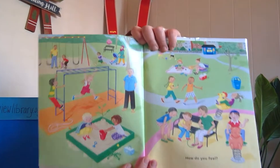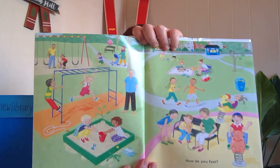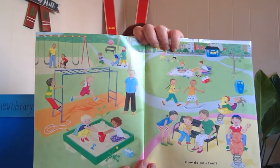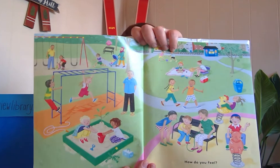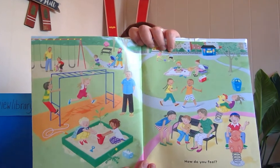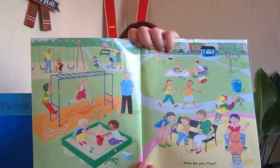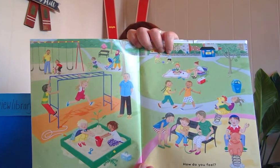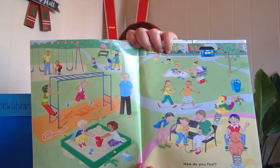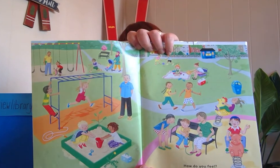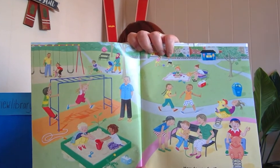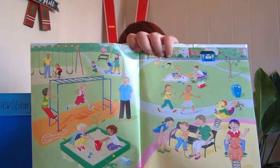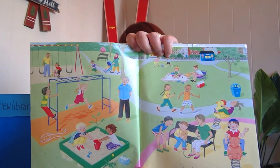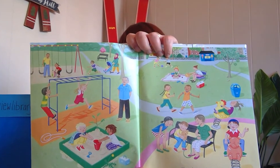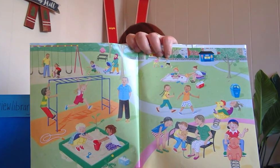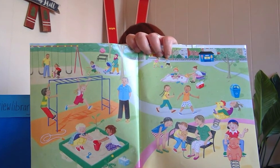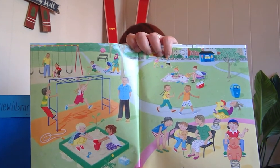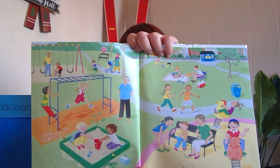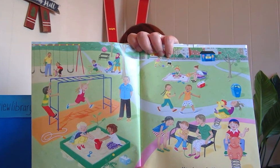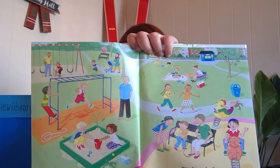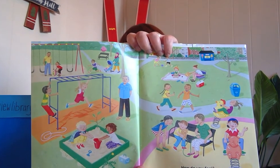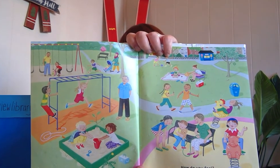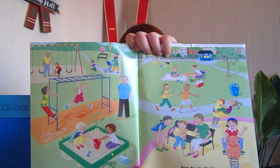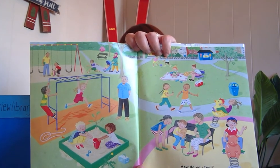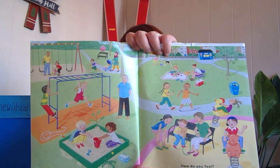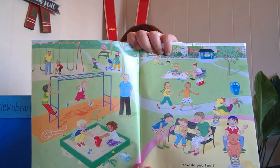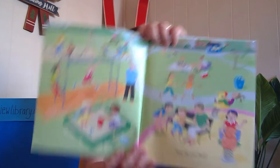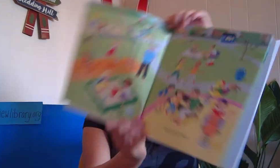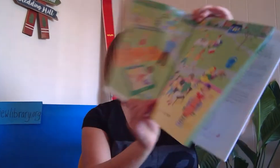how do you feel